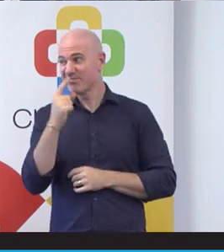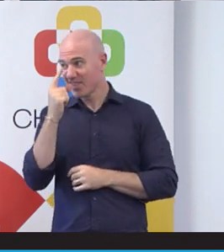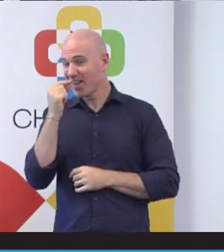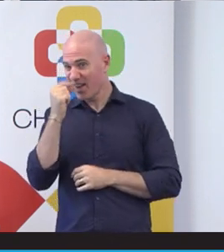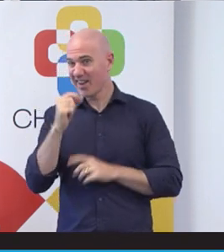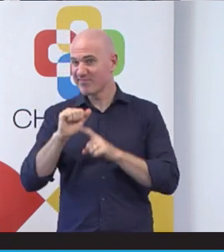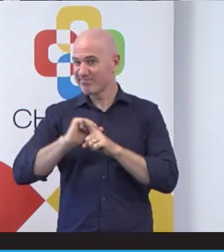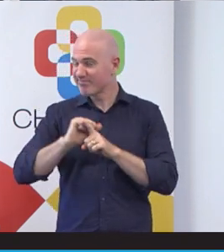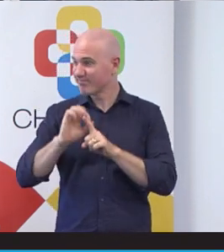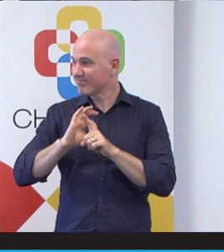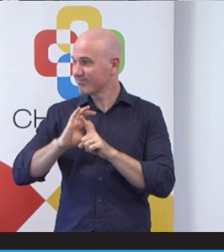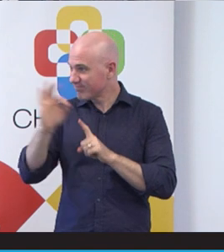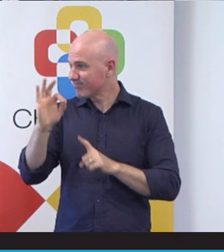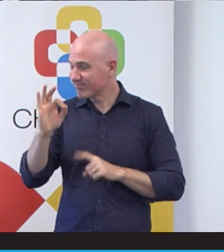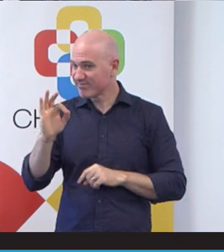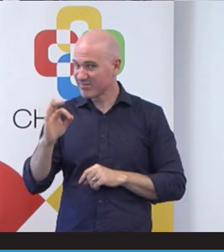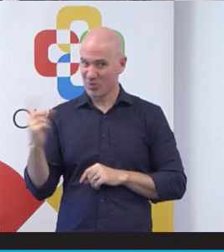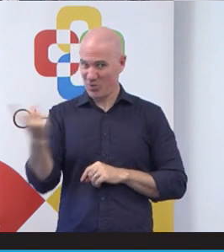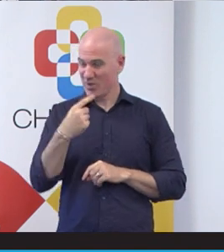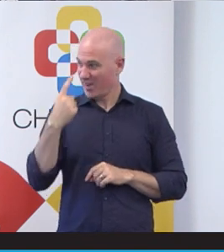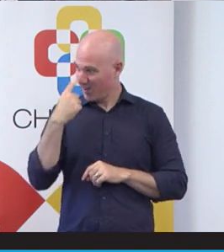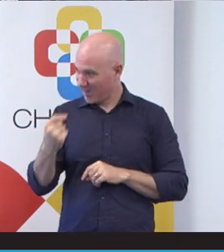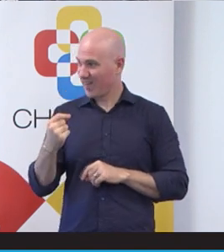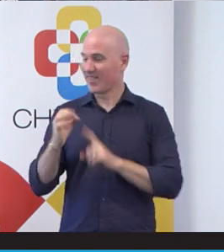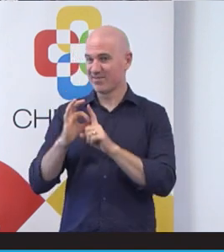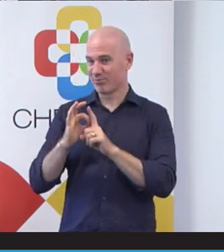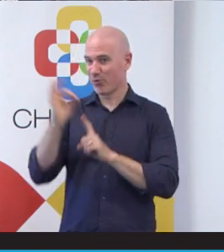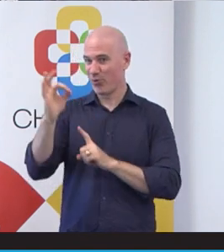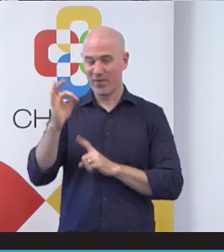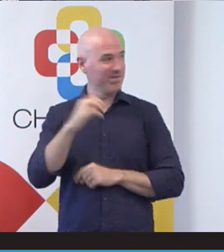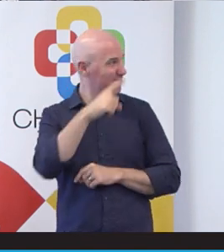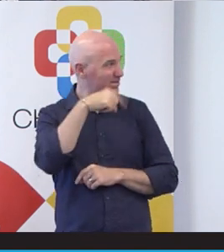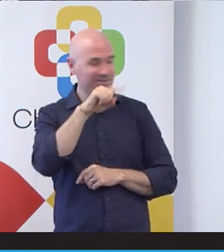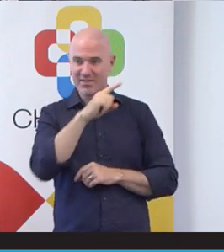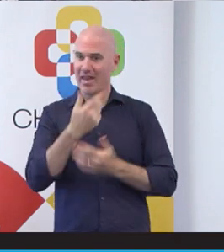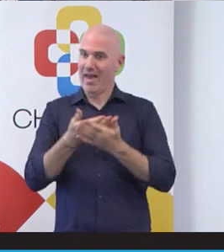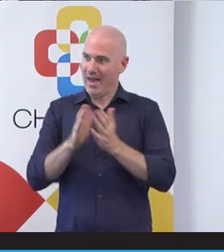around disability is actually things that we can work on and improve the way we practice today.